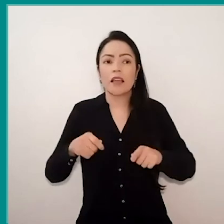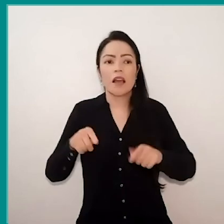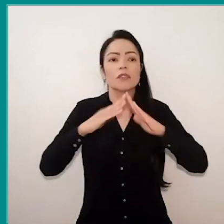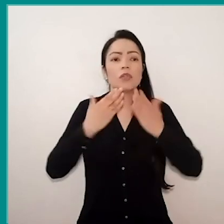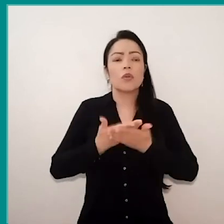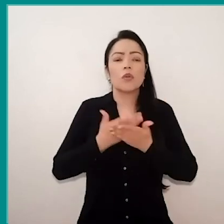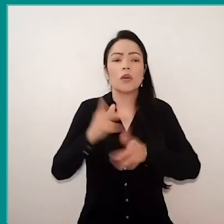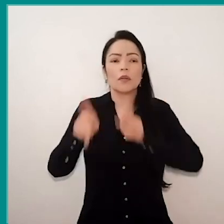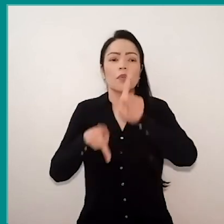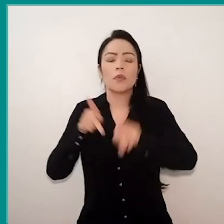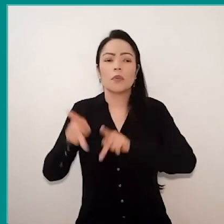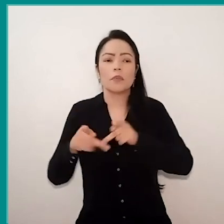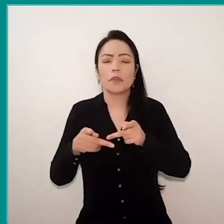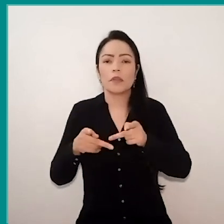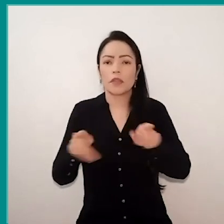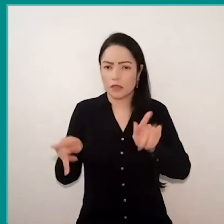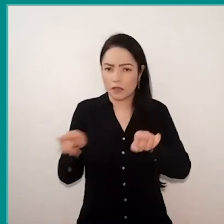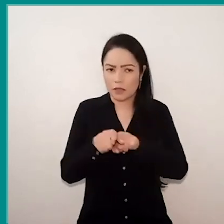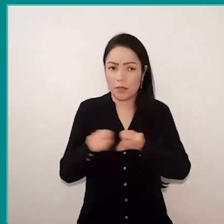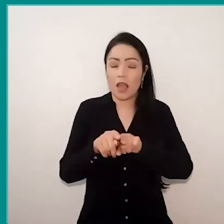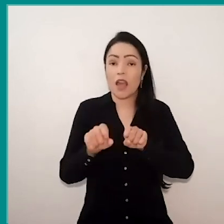even within the scope of training of educators,